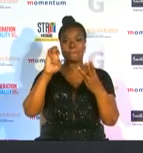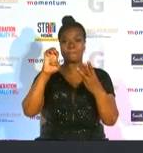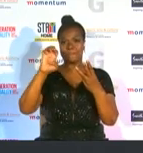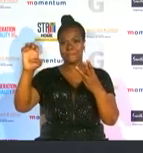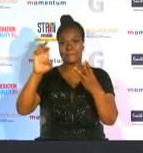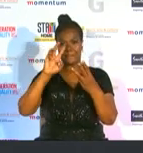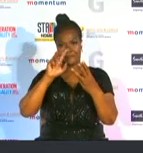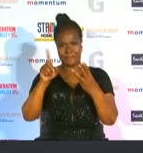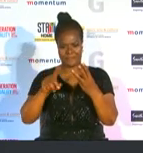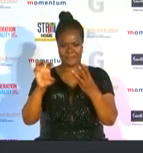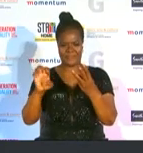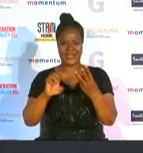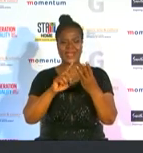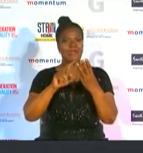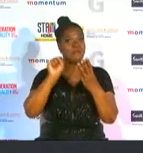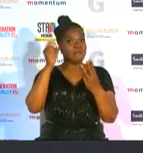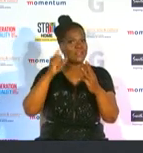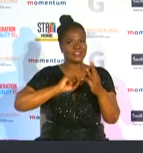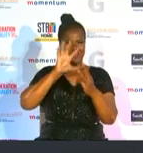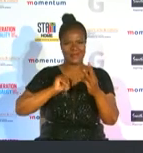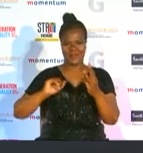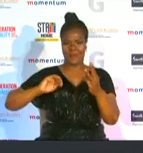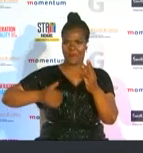is the first south african woman to play 100